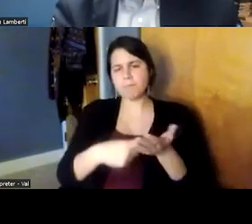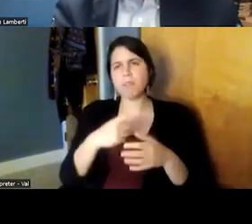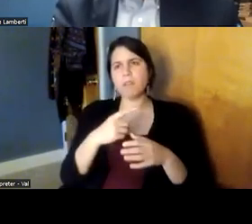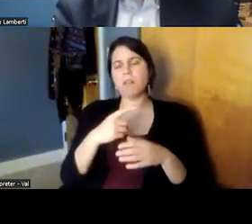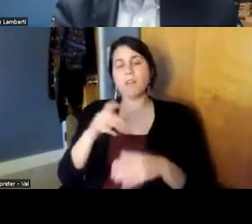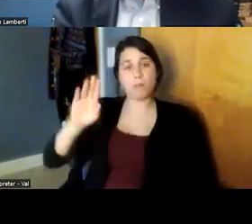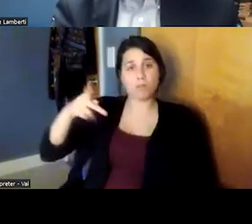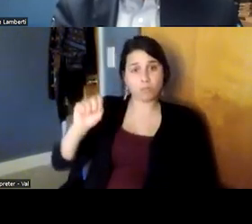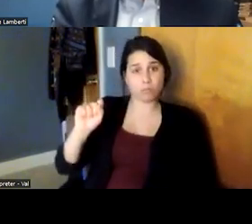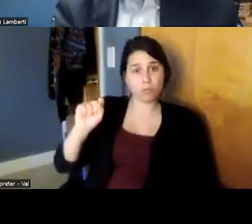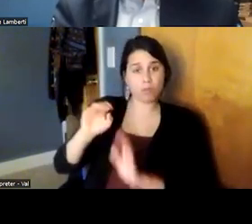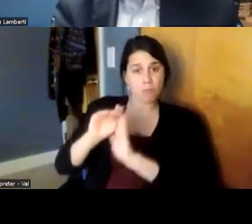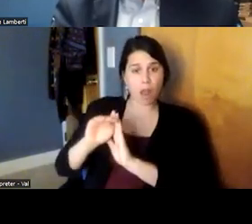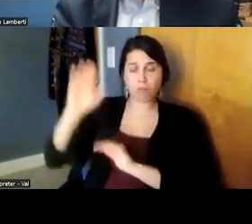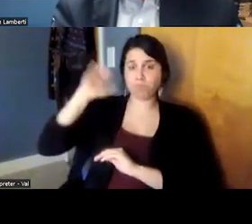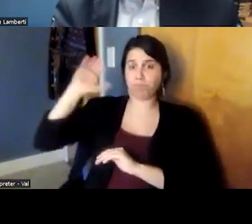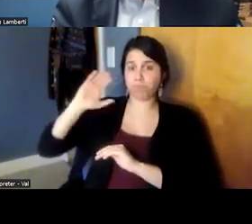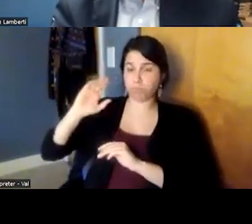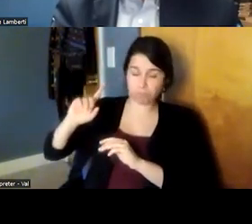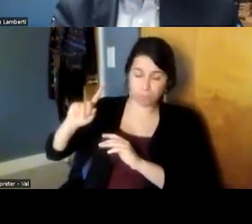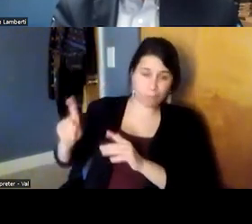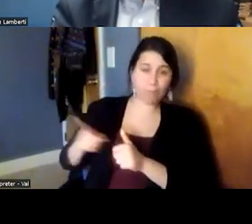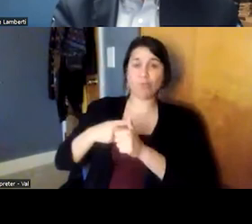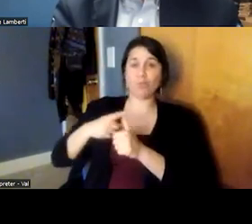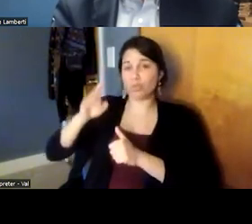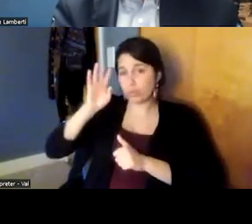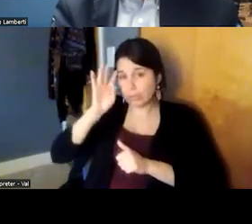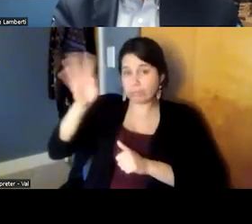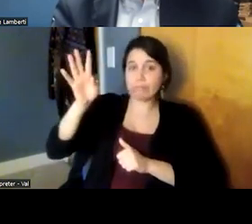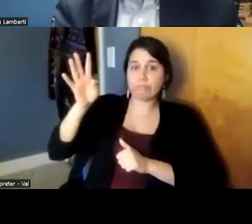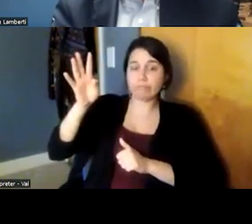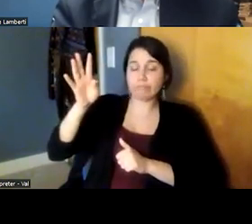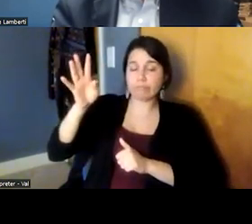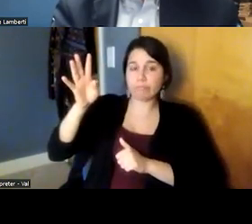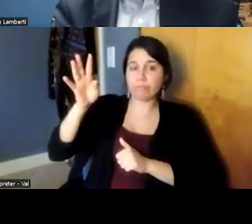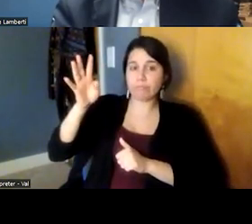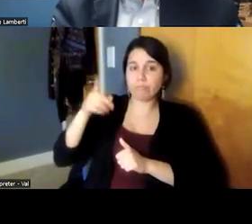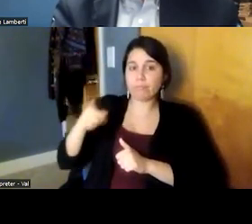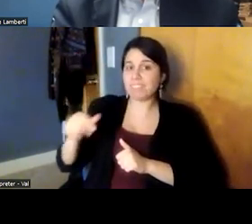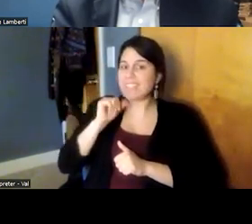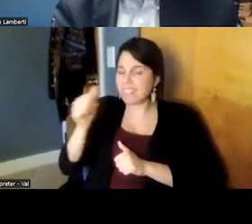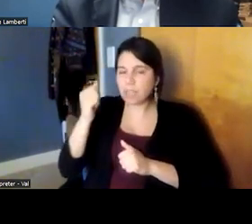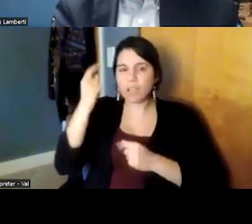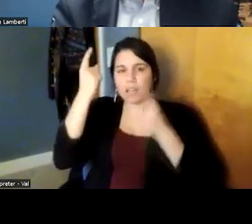when it was originally conceived not considering the multiplicity and diversity of populations that